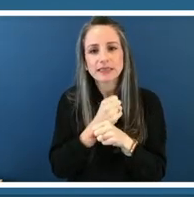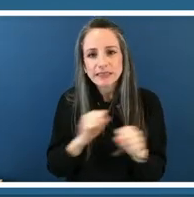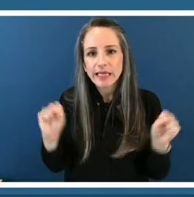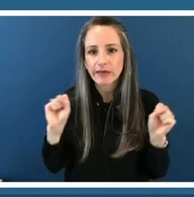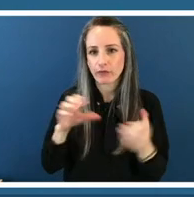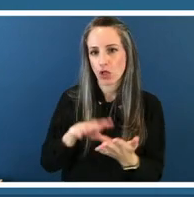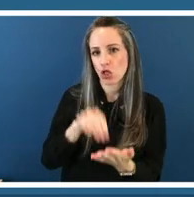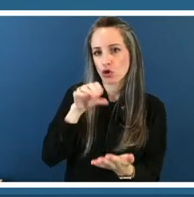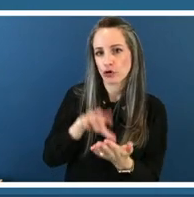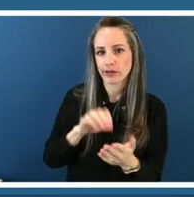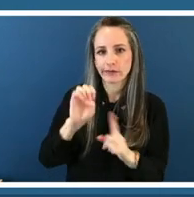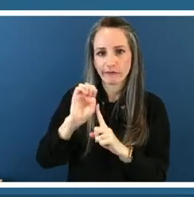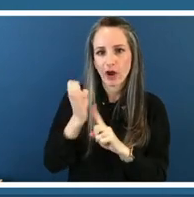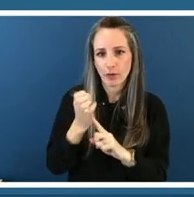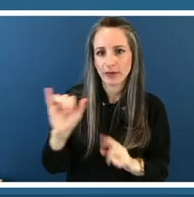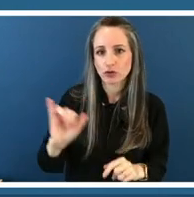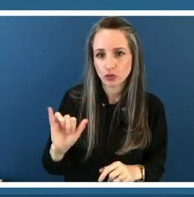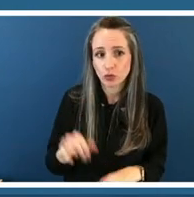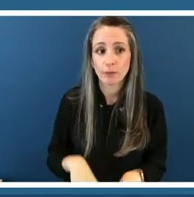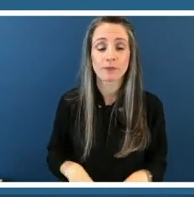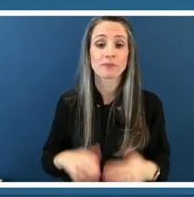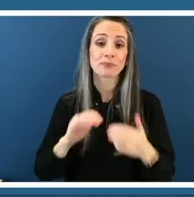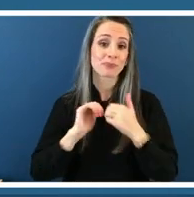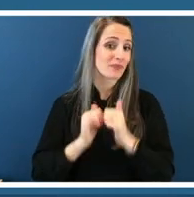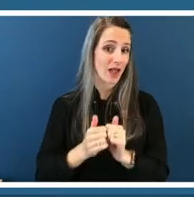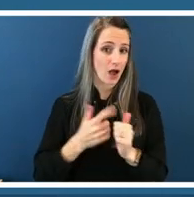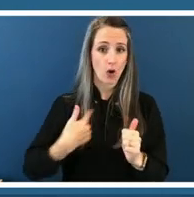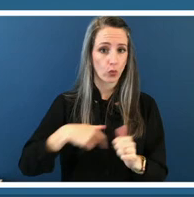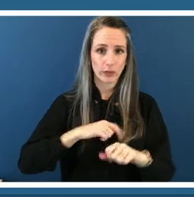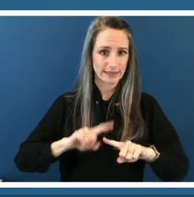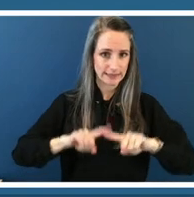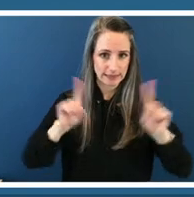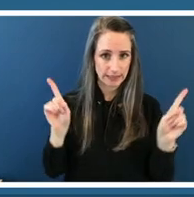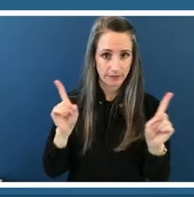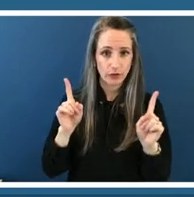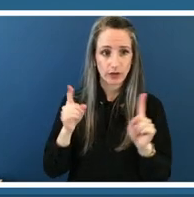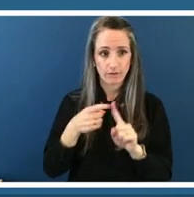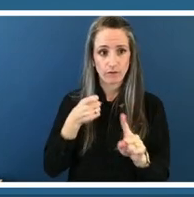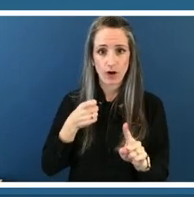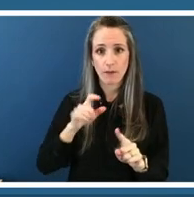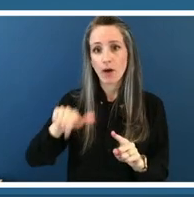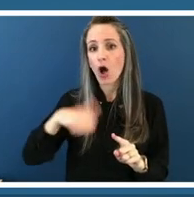the things that differentiate our